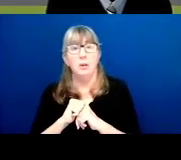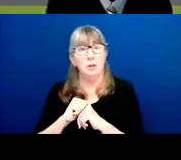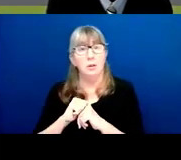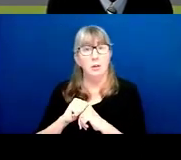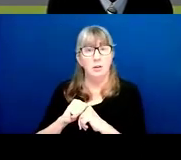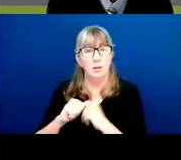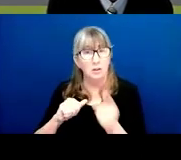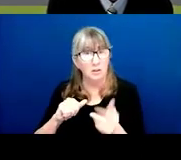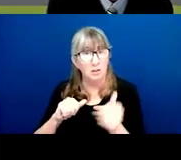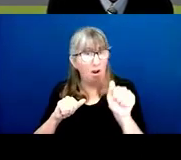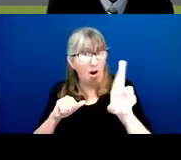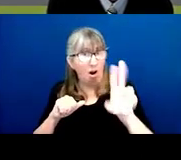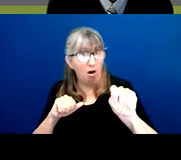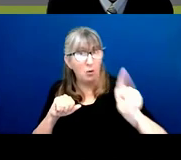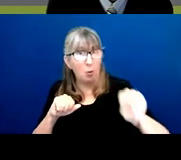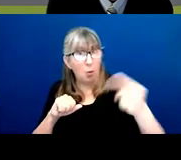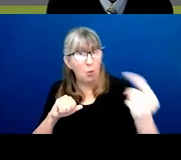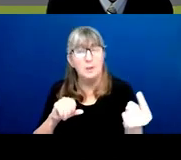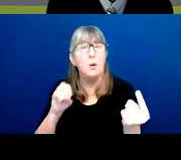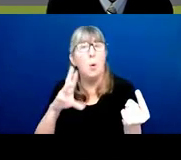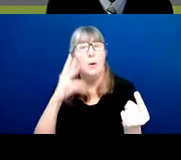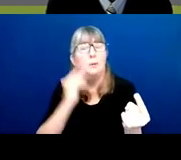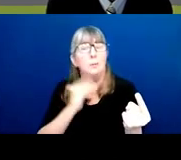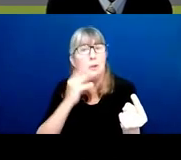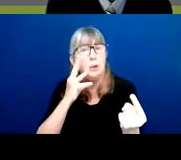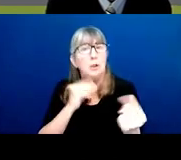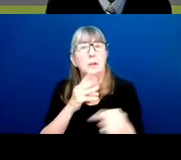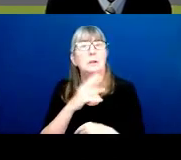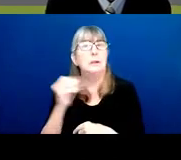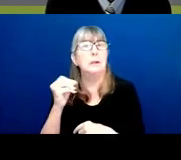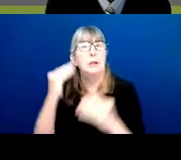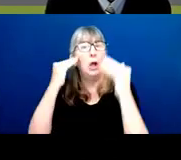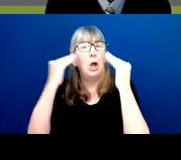or is it mostly from experience and knowledge of mission fit?